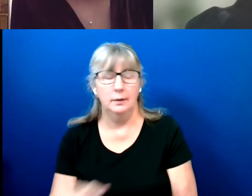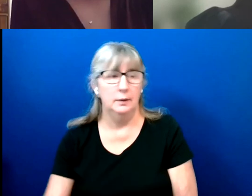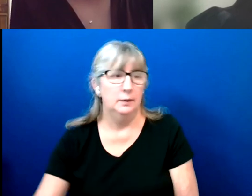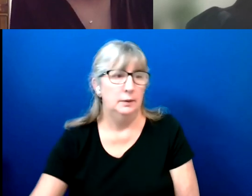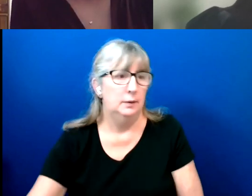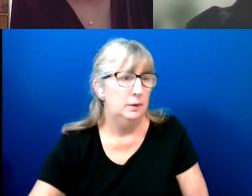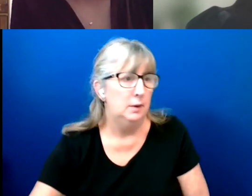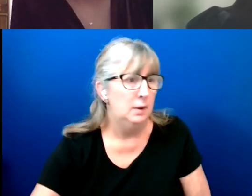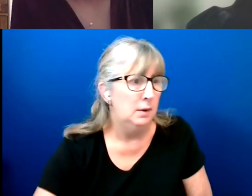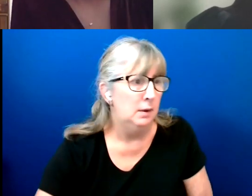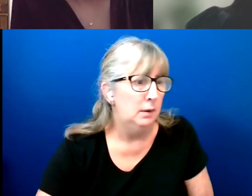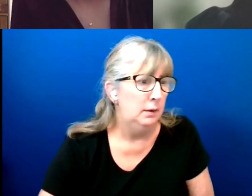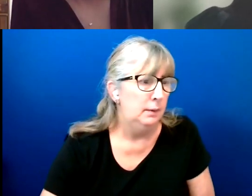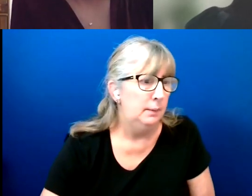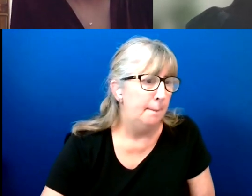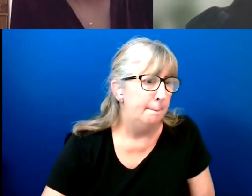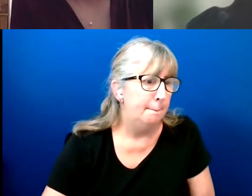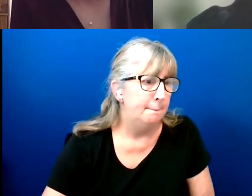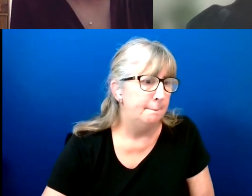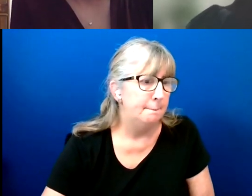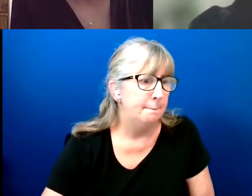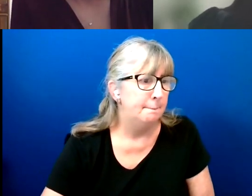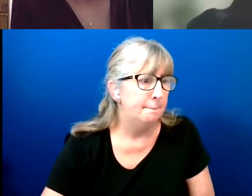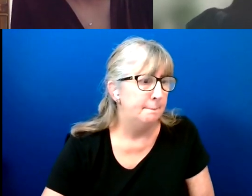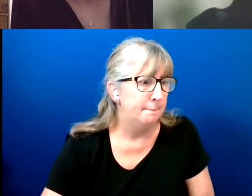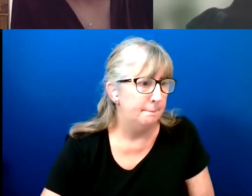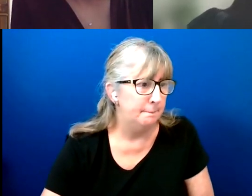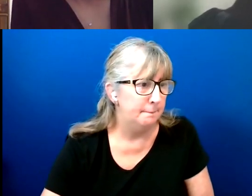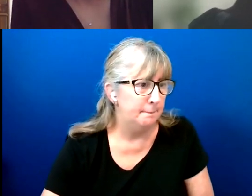Yeah, thanks for sharing.